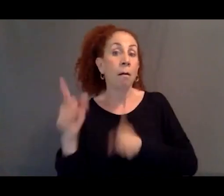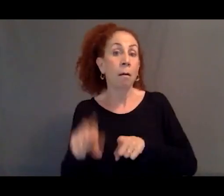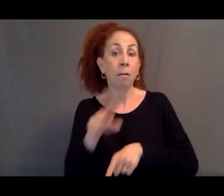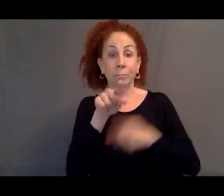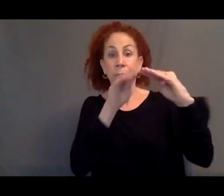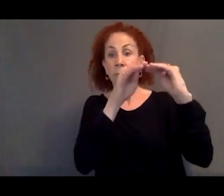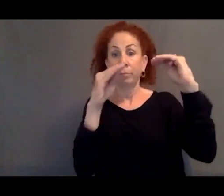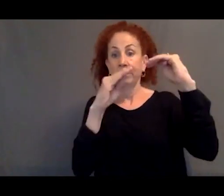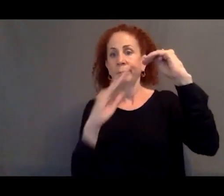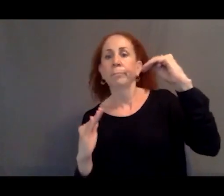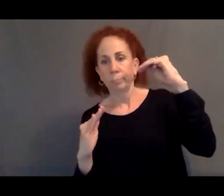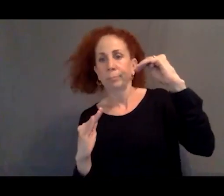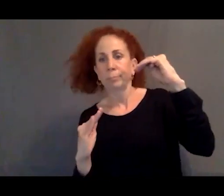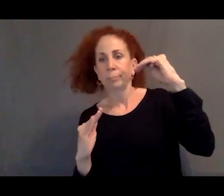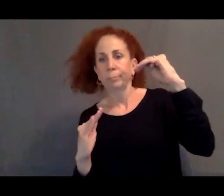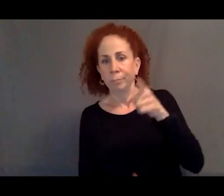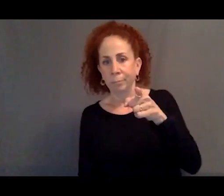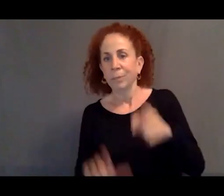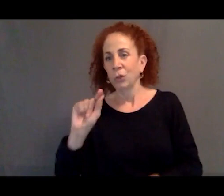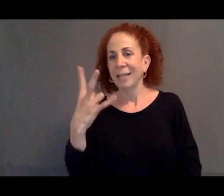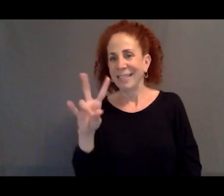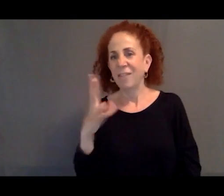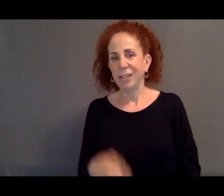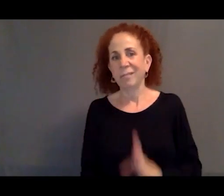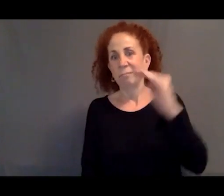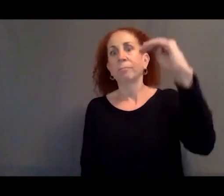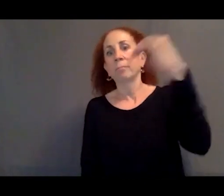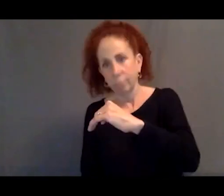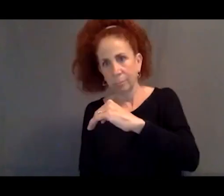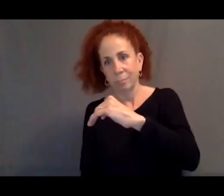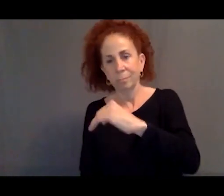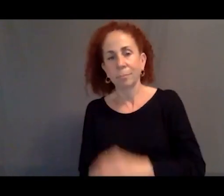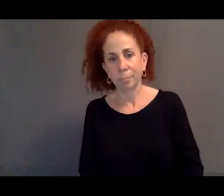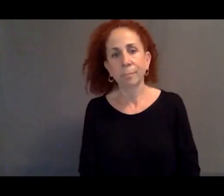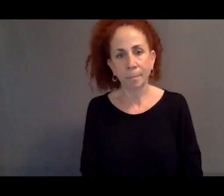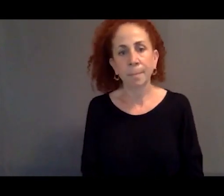between 2016 and 2017, you see this, again, quite dramatic reduction in the numbers